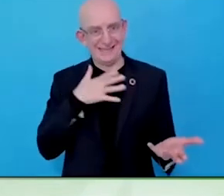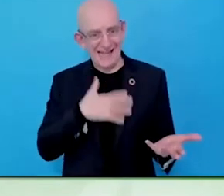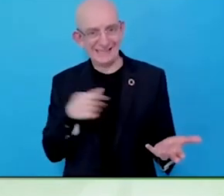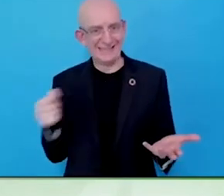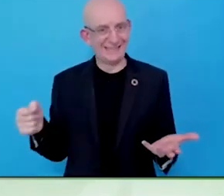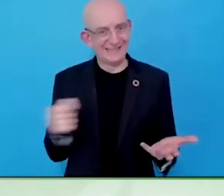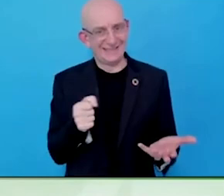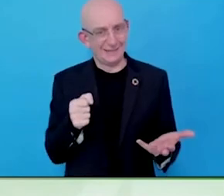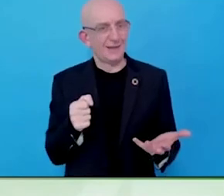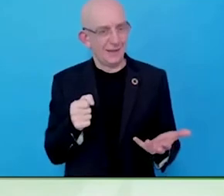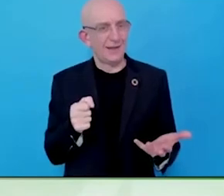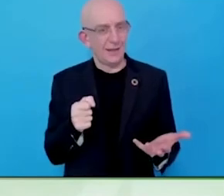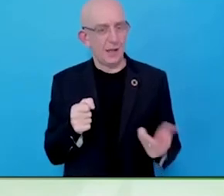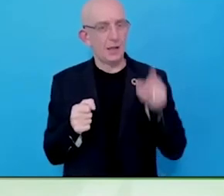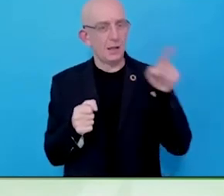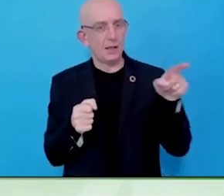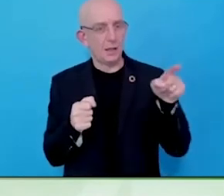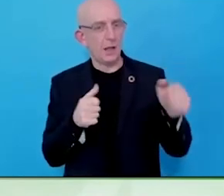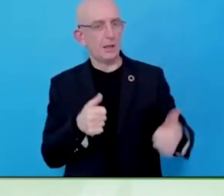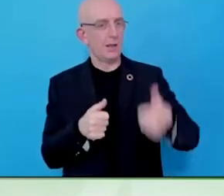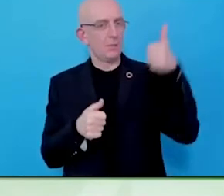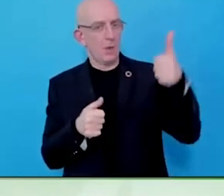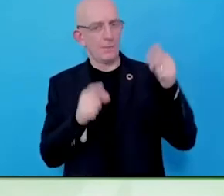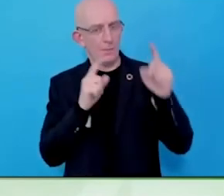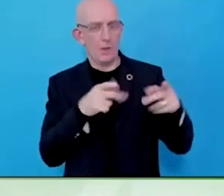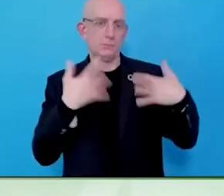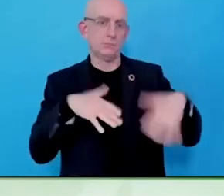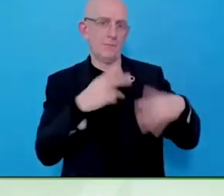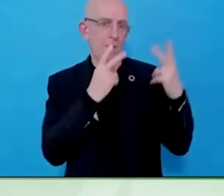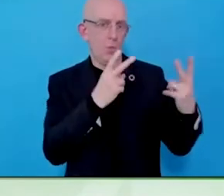the years, women talk about disability in business, we often go